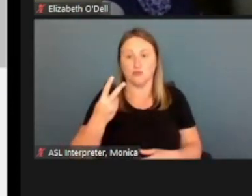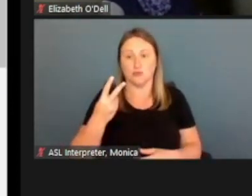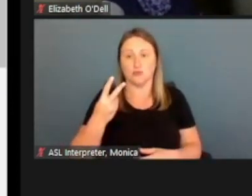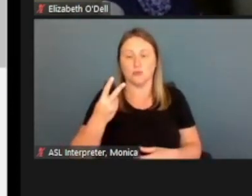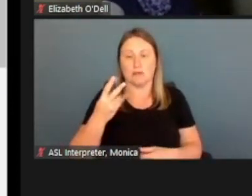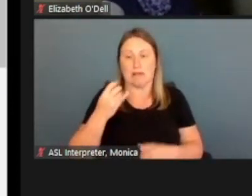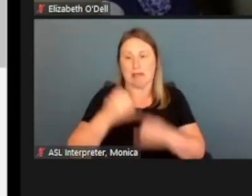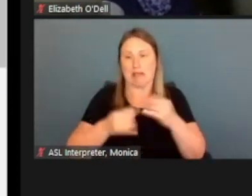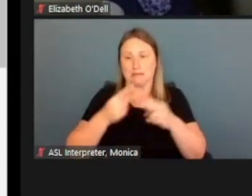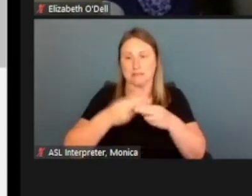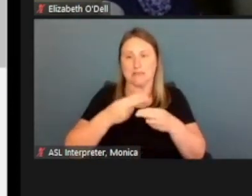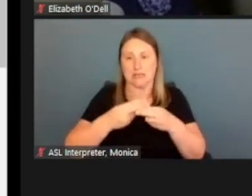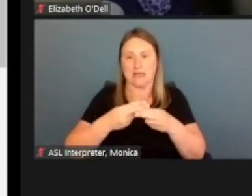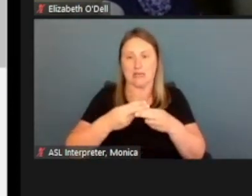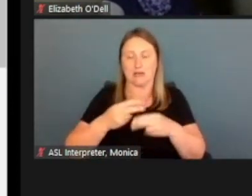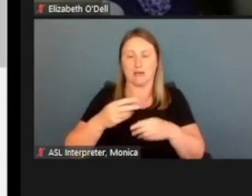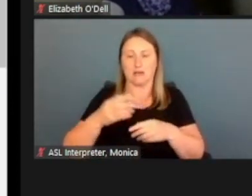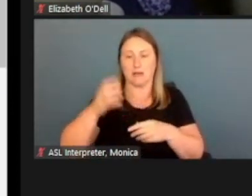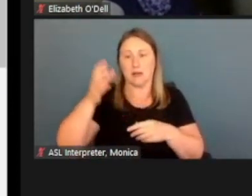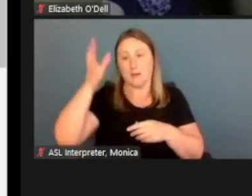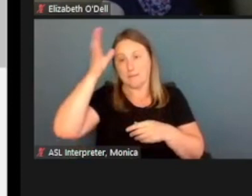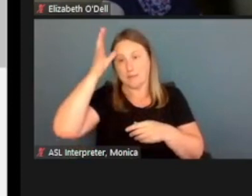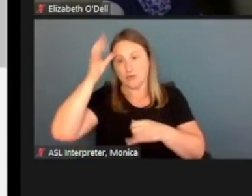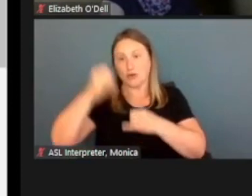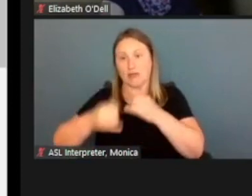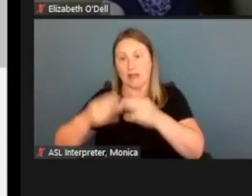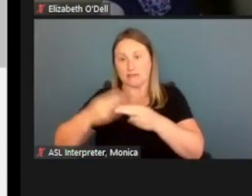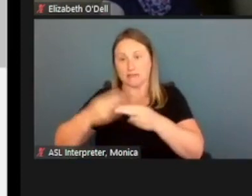a paternal and a maternal surname.